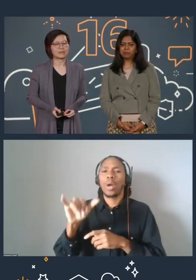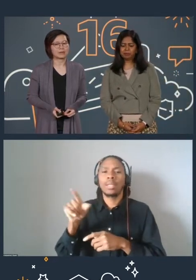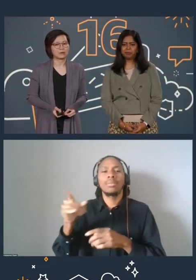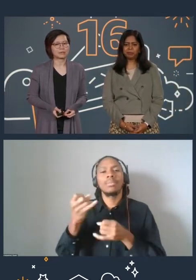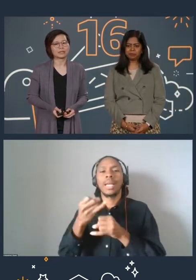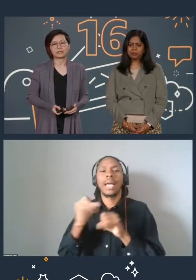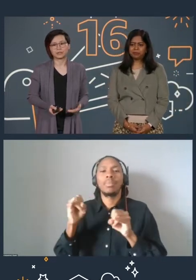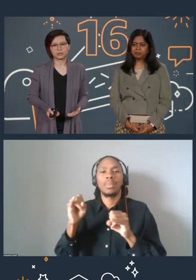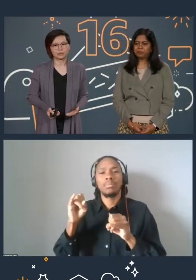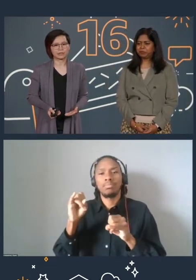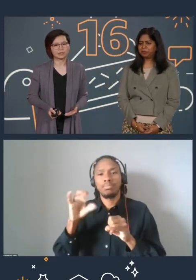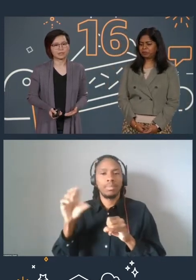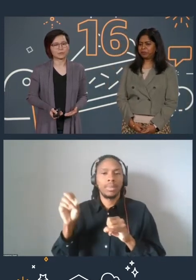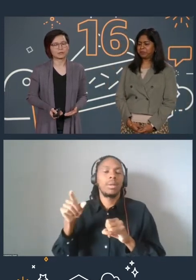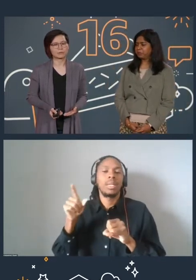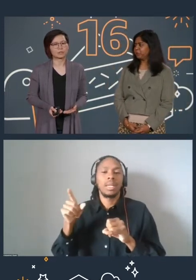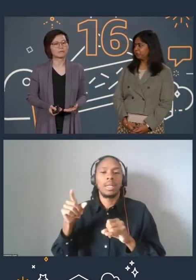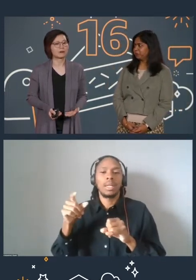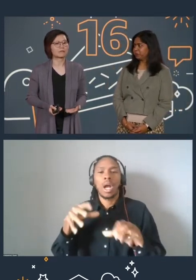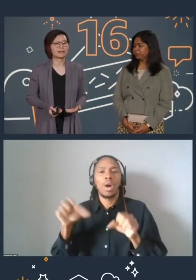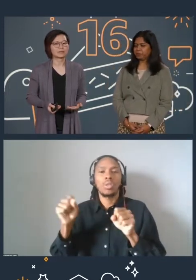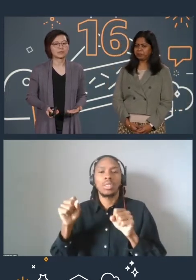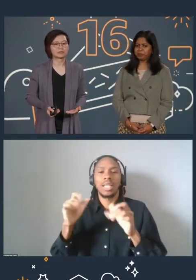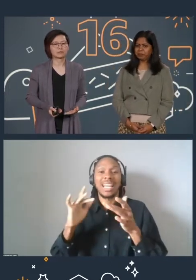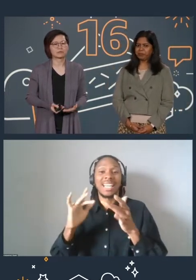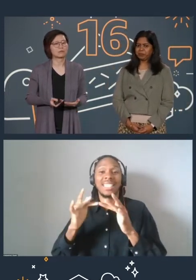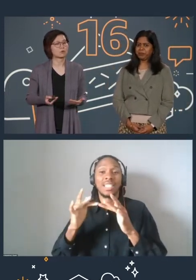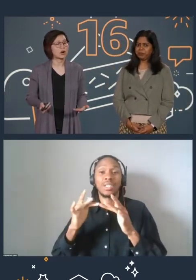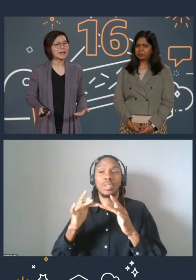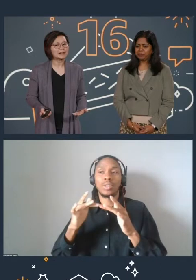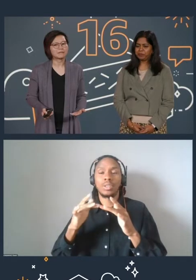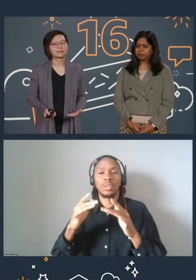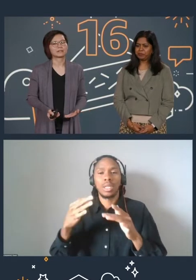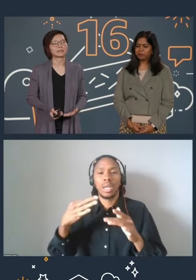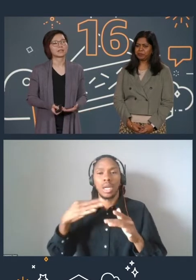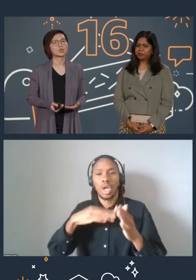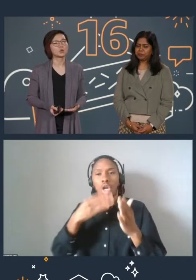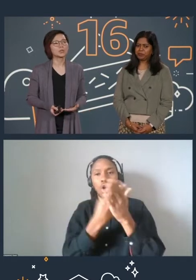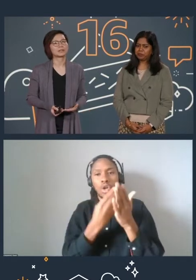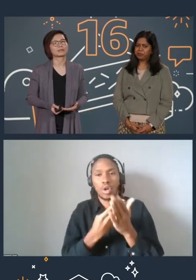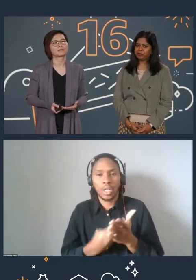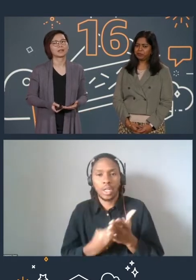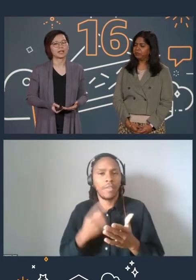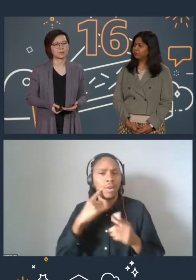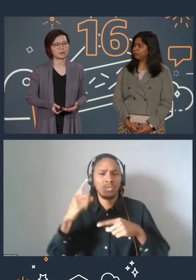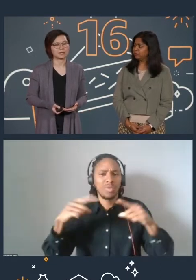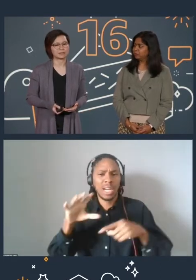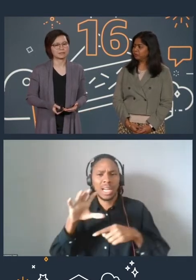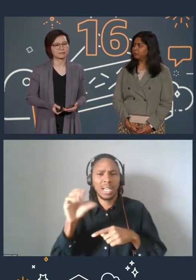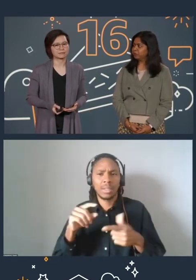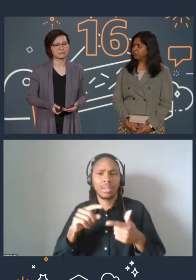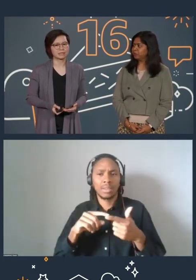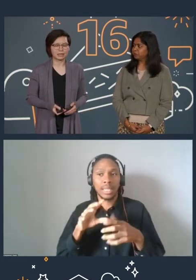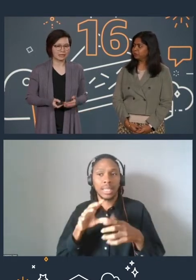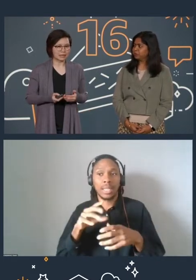that hosts a digital credential network, which verifies credentials for a variety of vendors, including AWS.